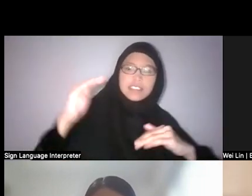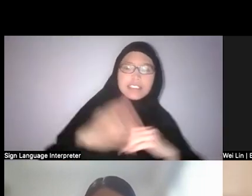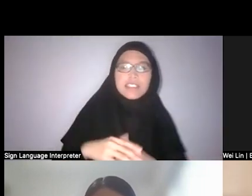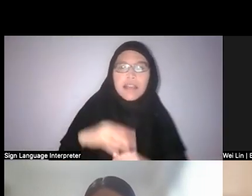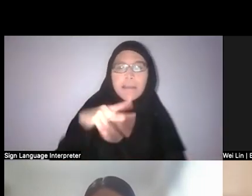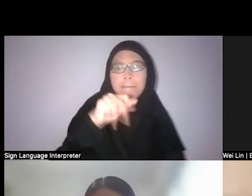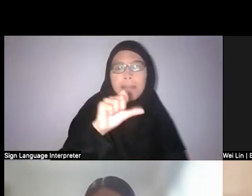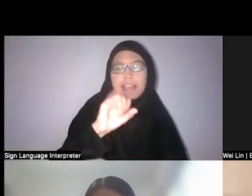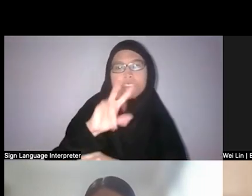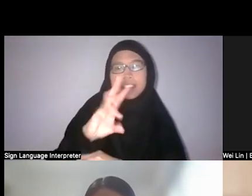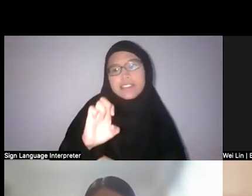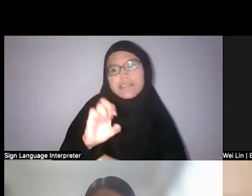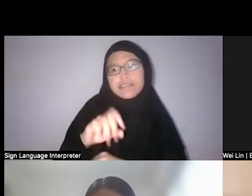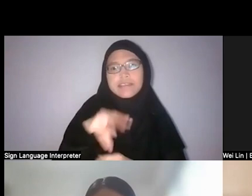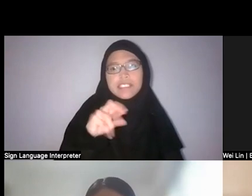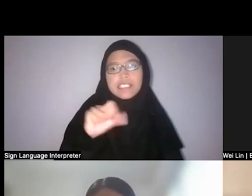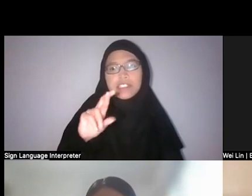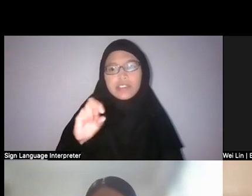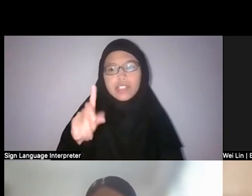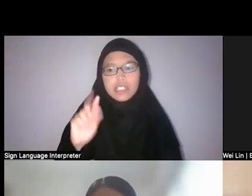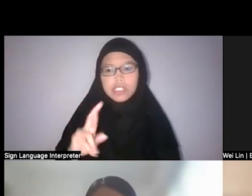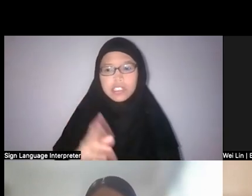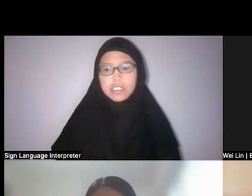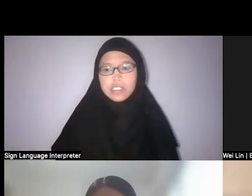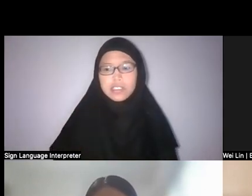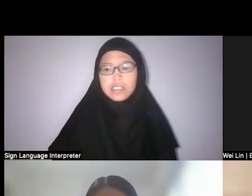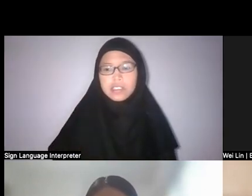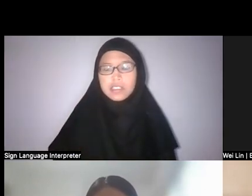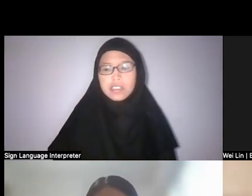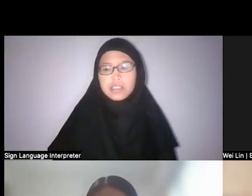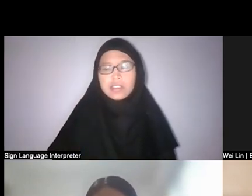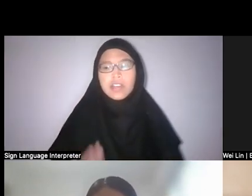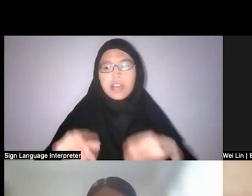back into colonial history or the history of modern science generally?